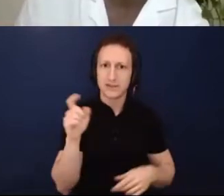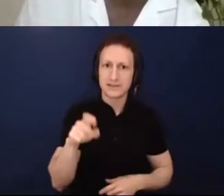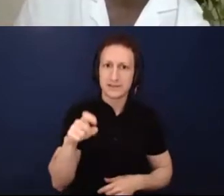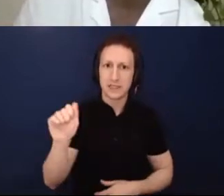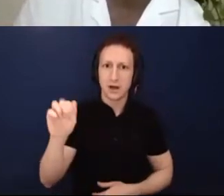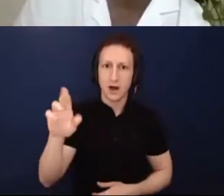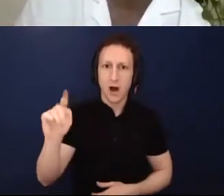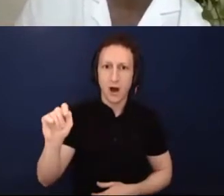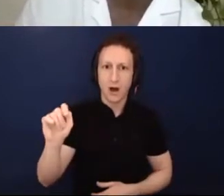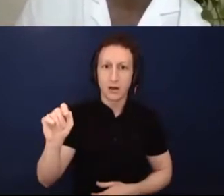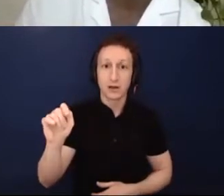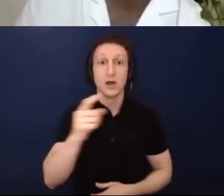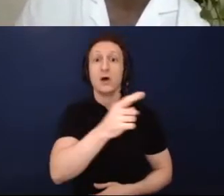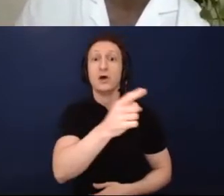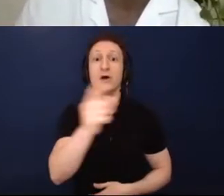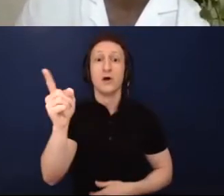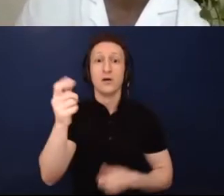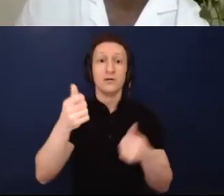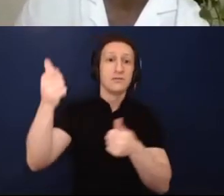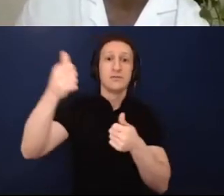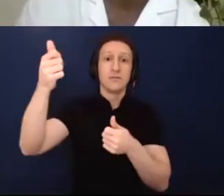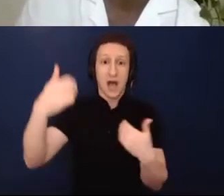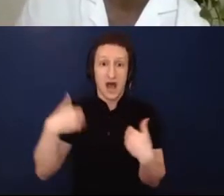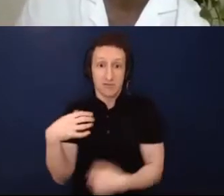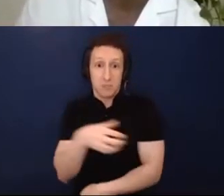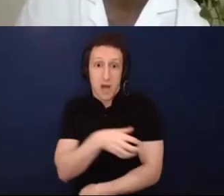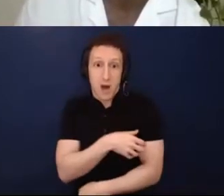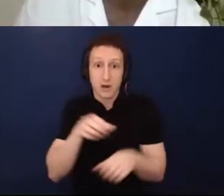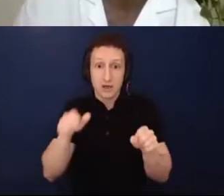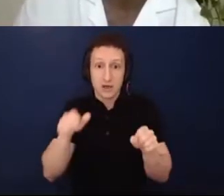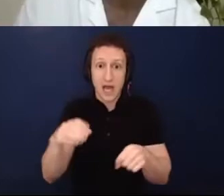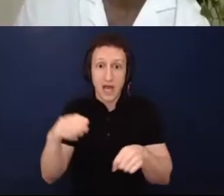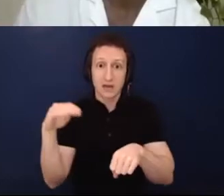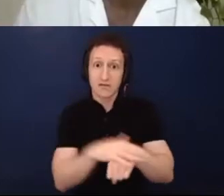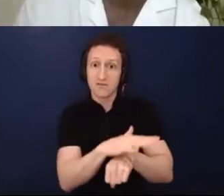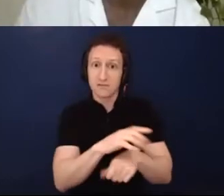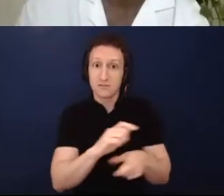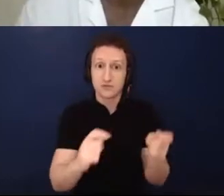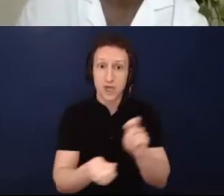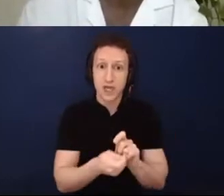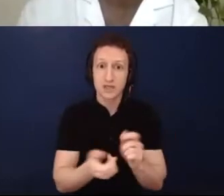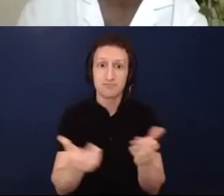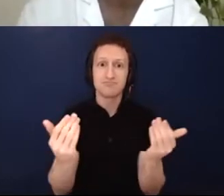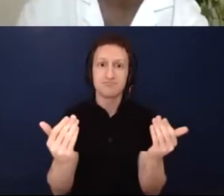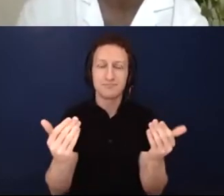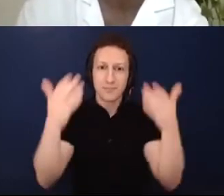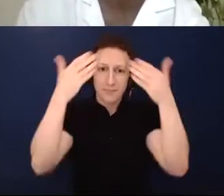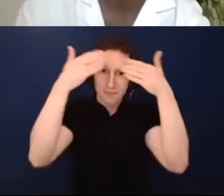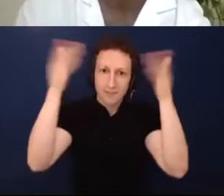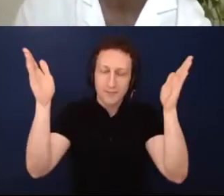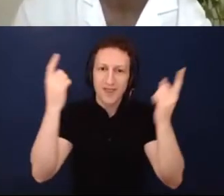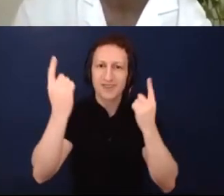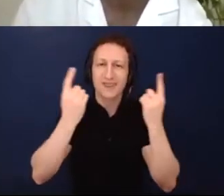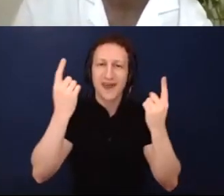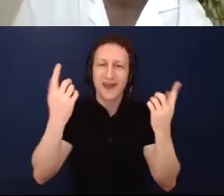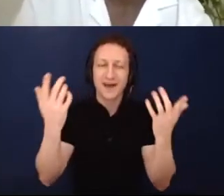things. It's a lot for artists to suddenly have